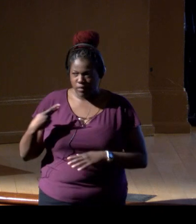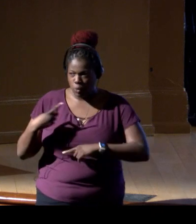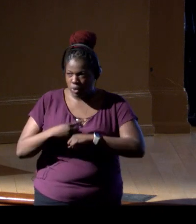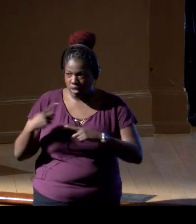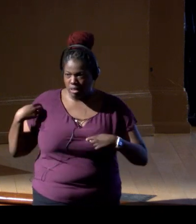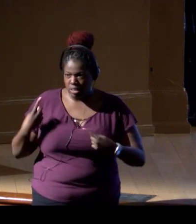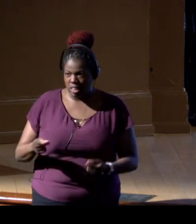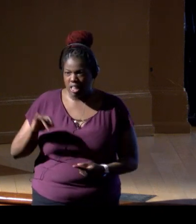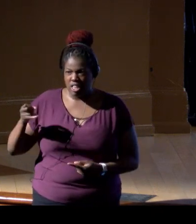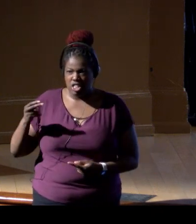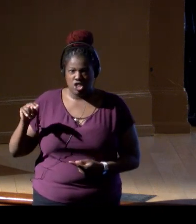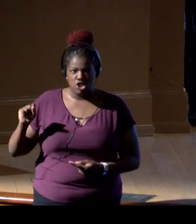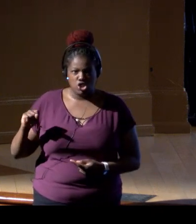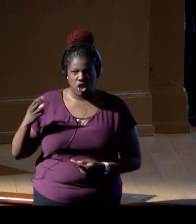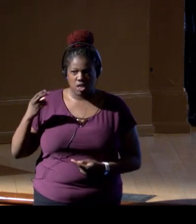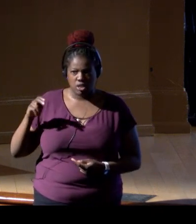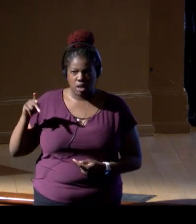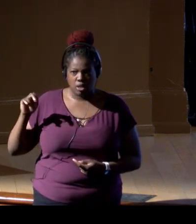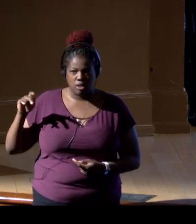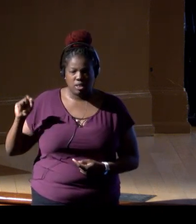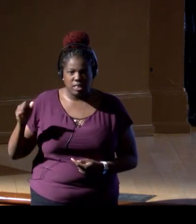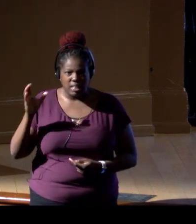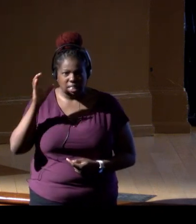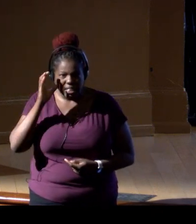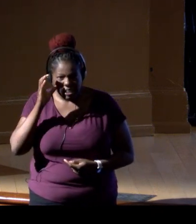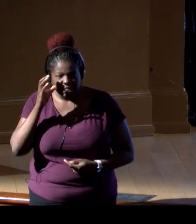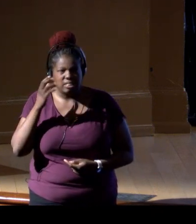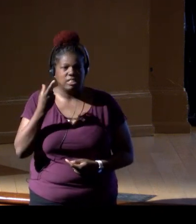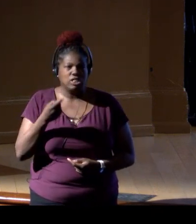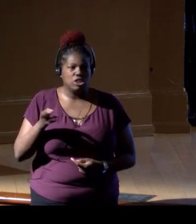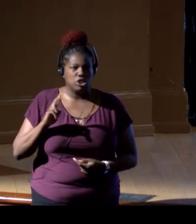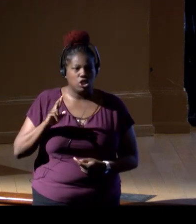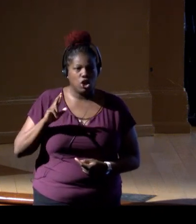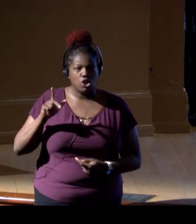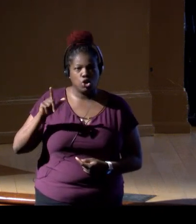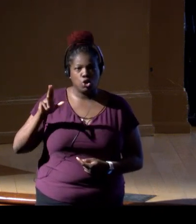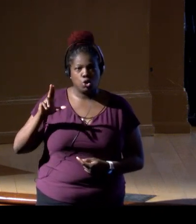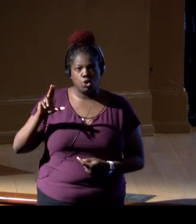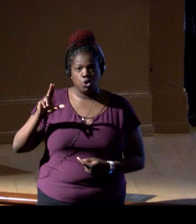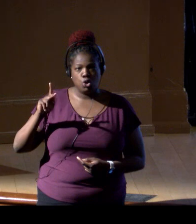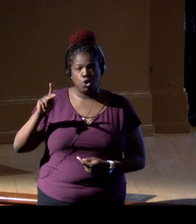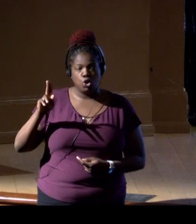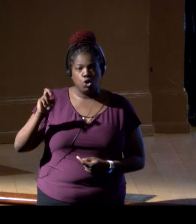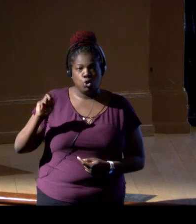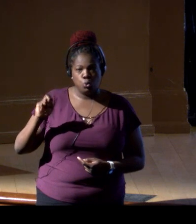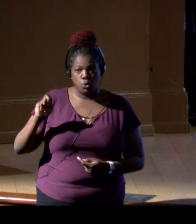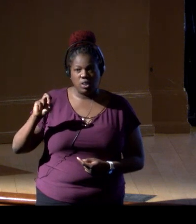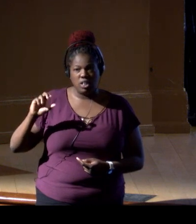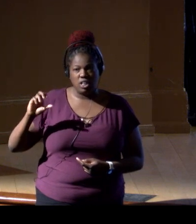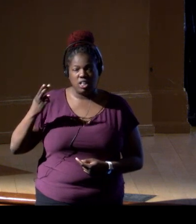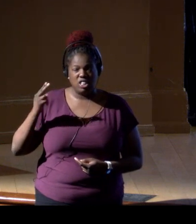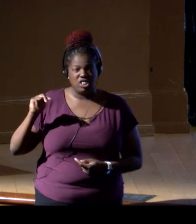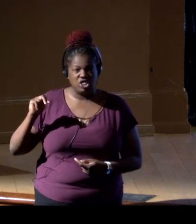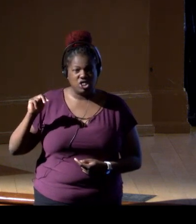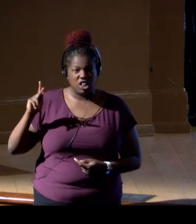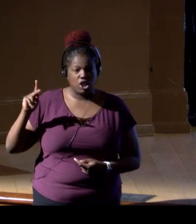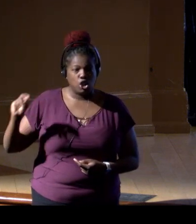at Johns Hopkins and listening to Dr. Lubchenco, and really this morning when I joined you for breakfast